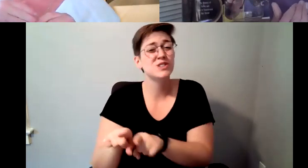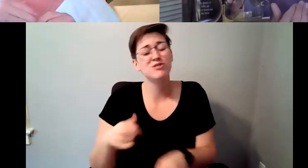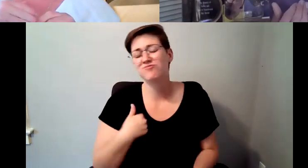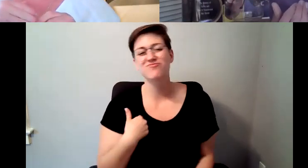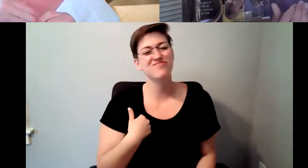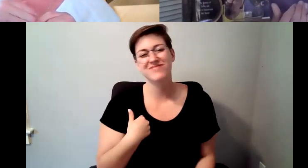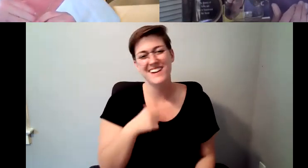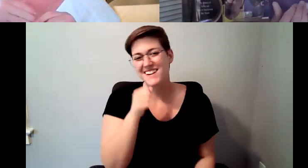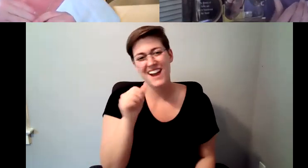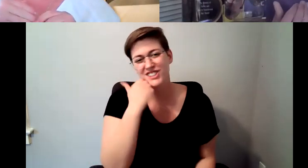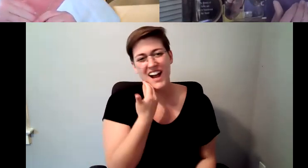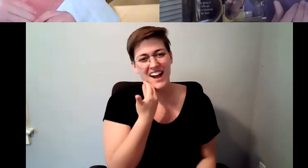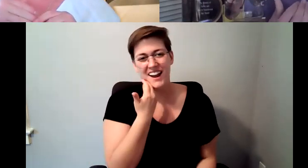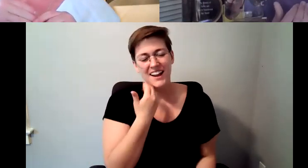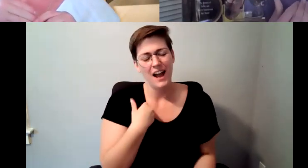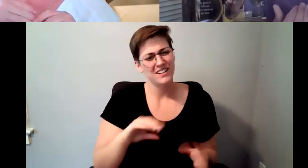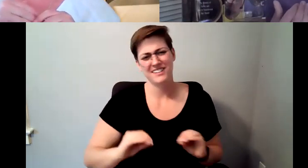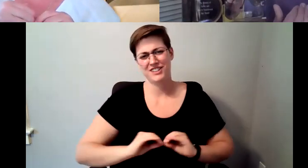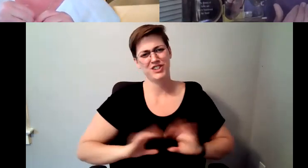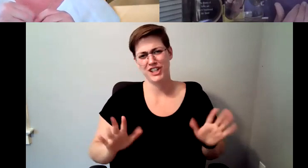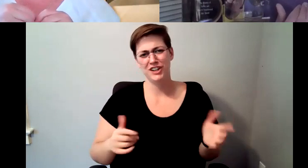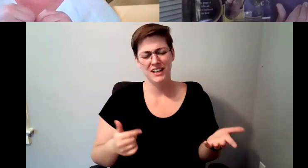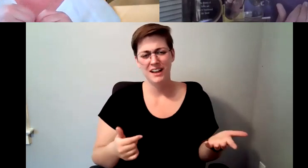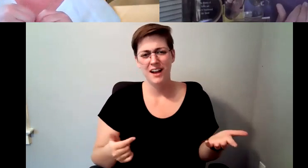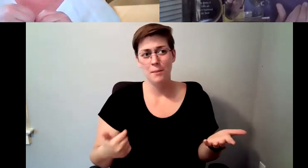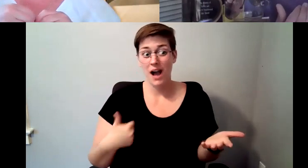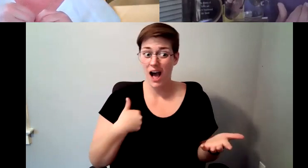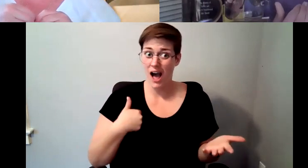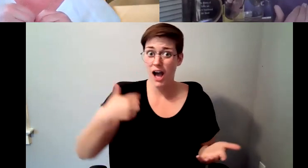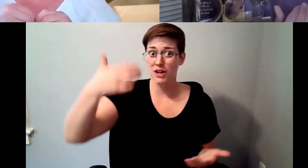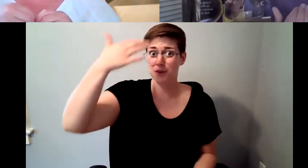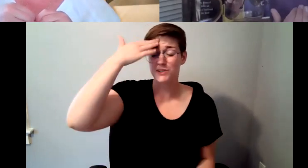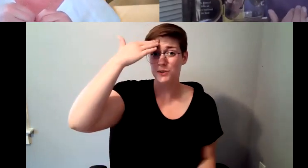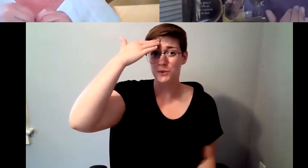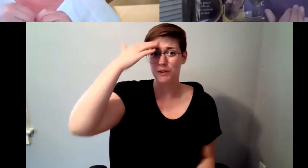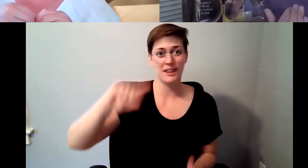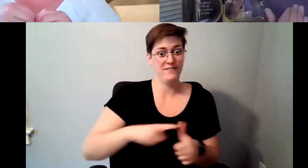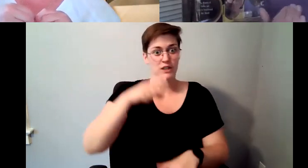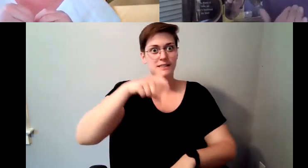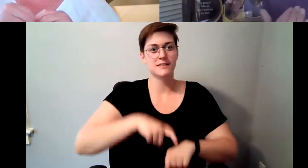D. Major Cohen: I knew from the very first time I sat with my district manager I knew